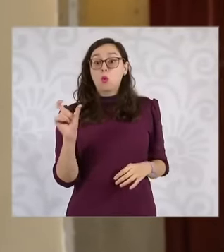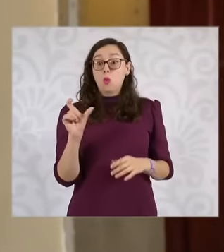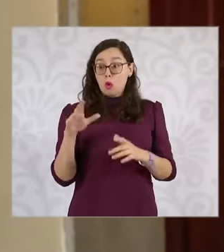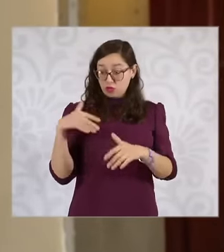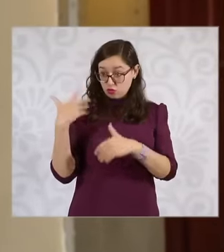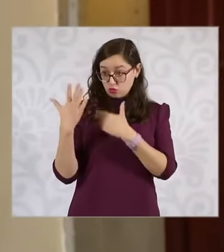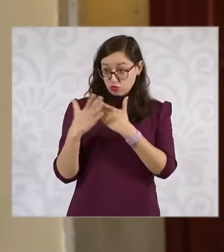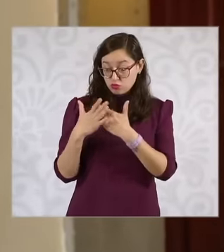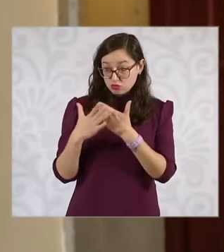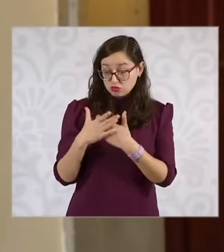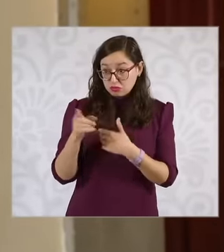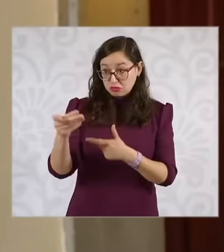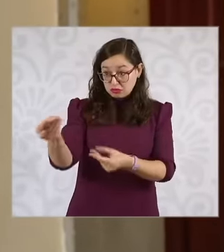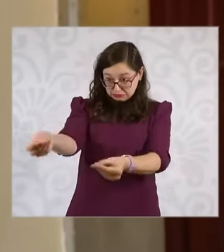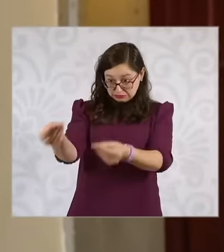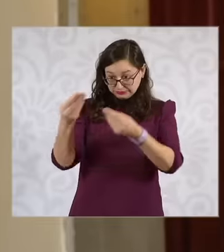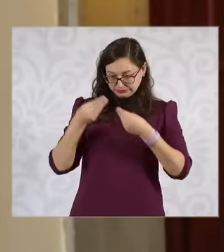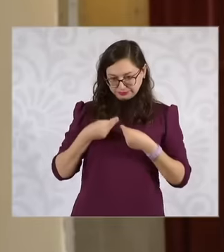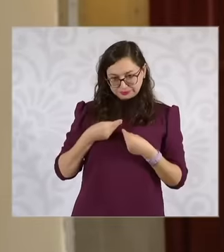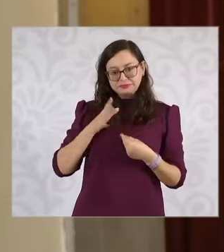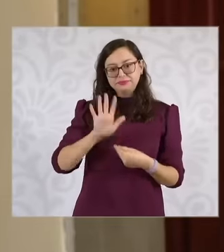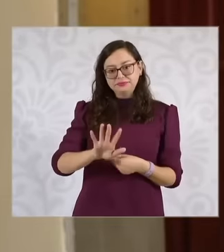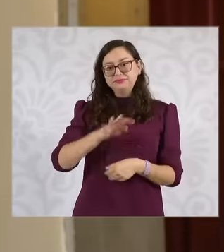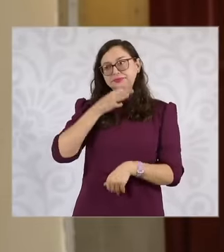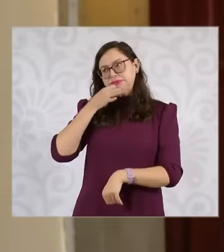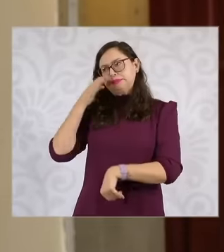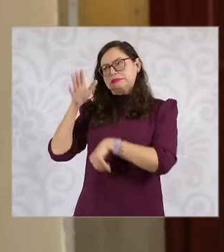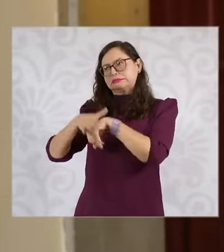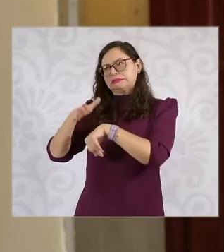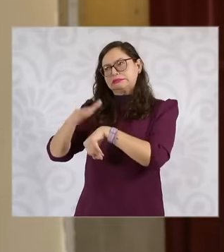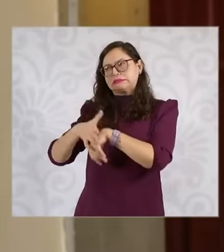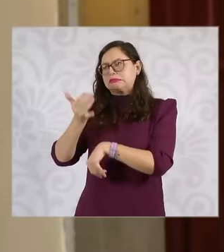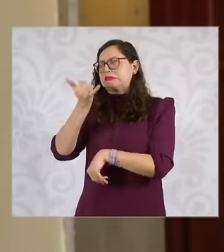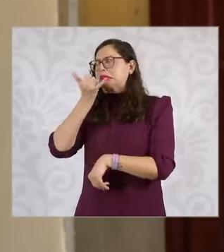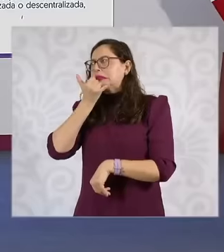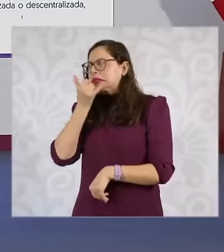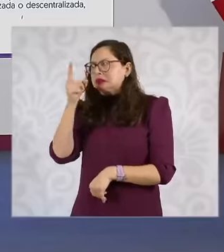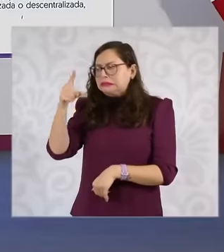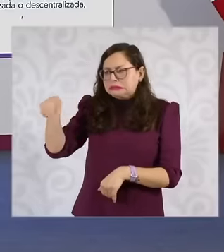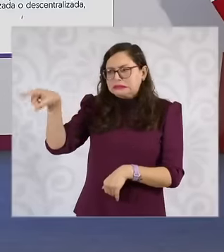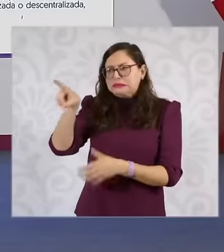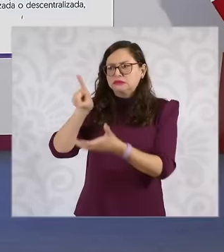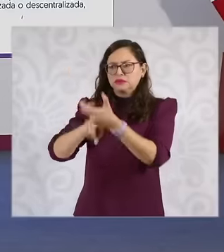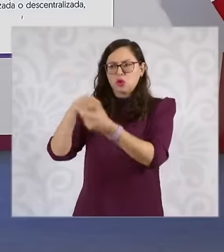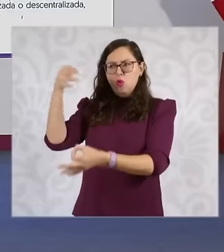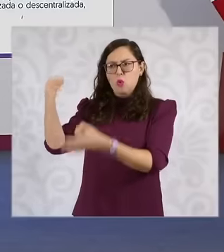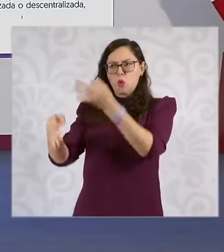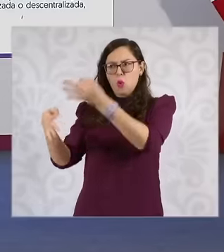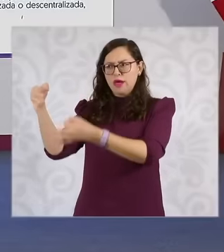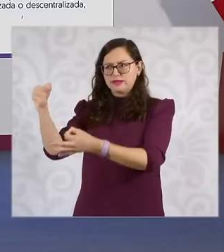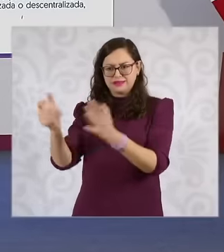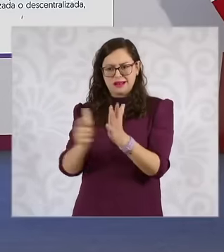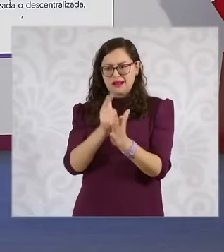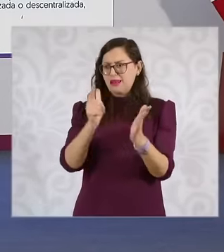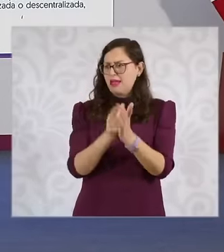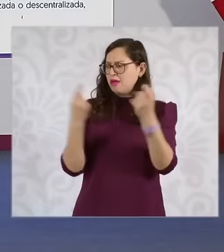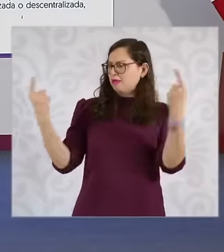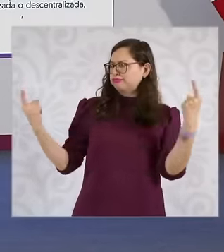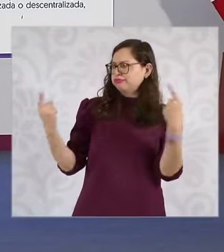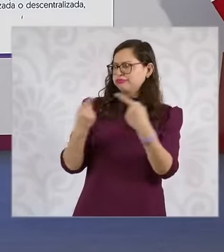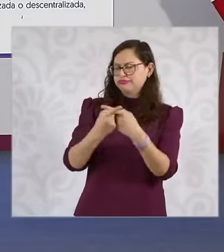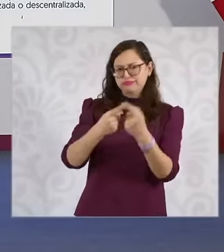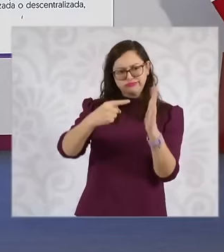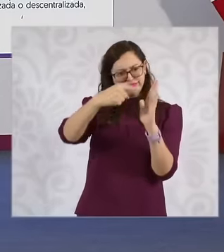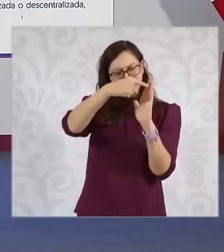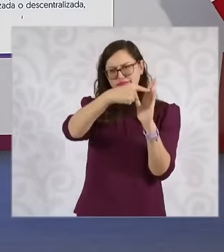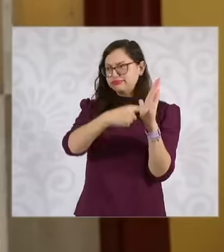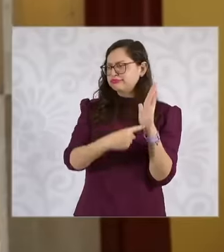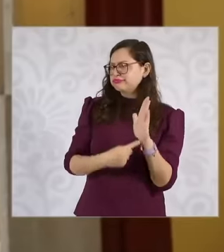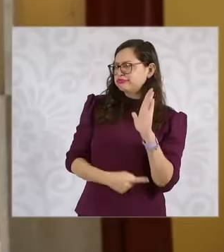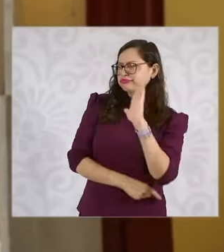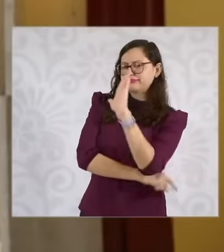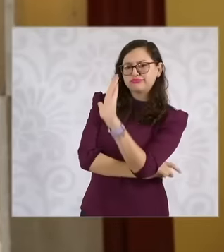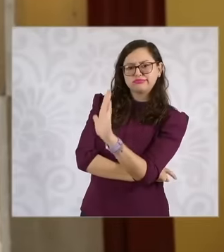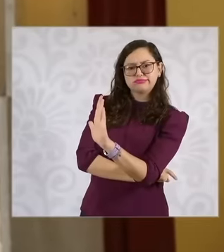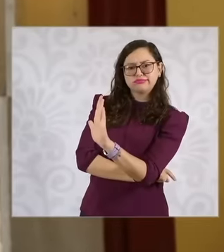judges because it is clear and notorious that the Amparo Law is being violated